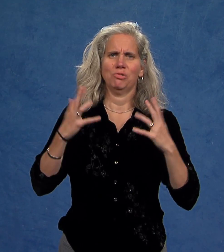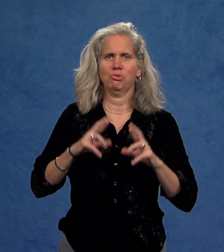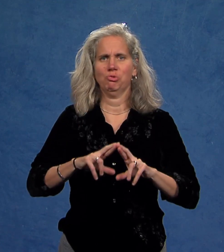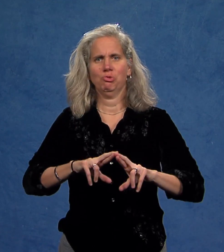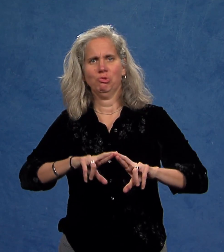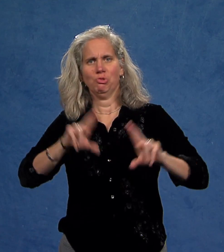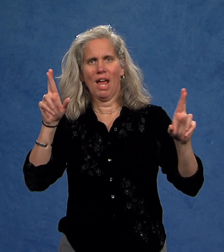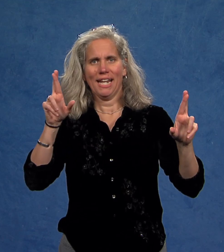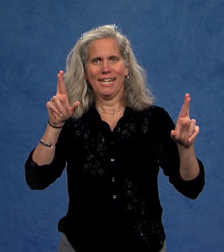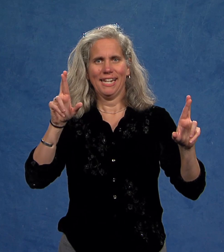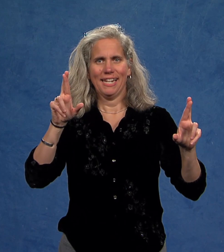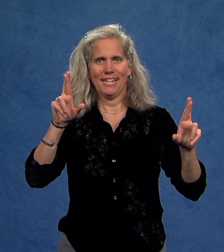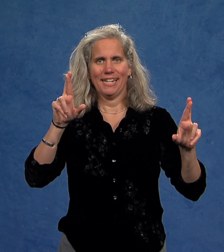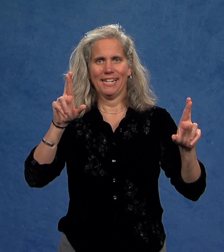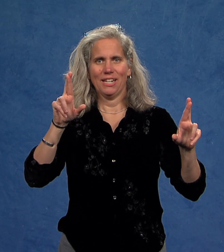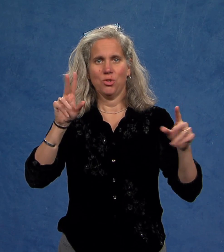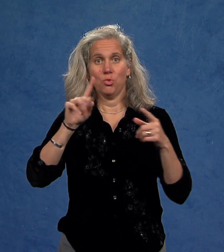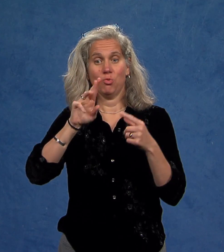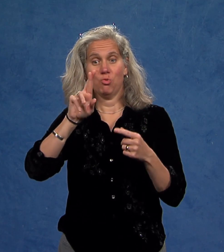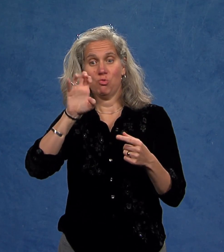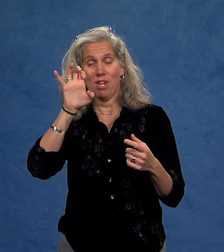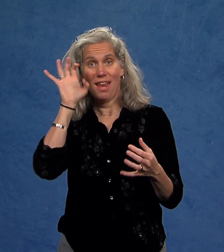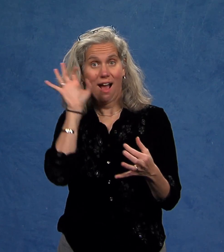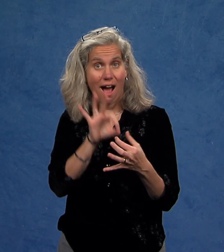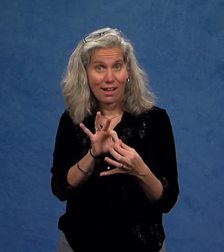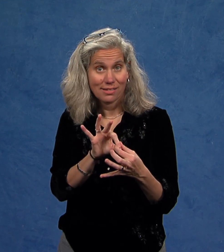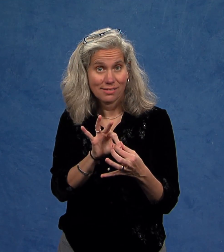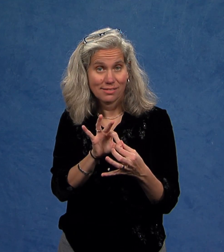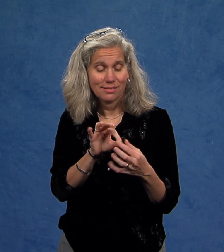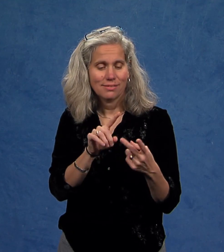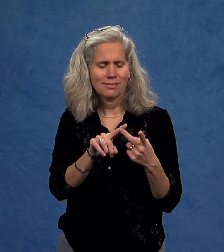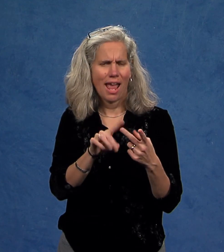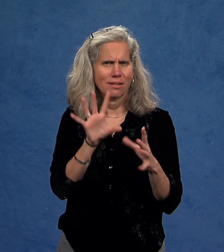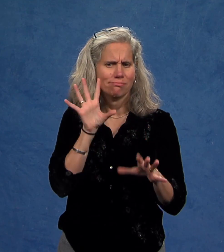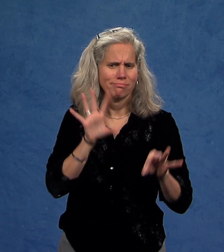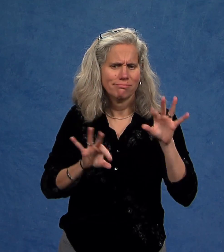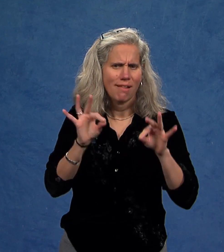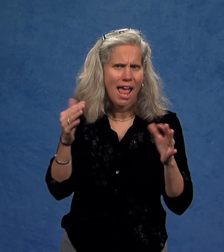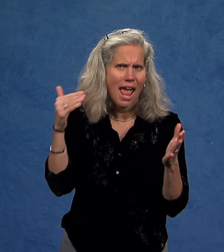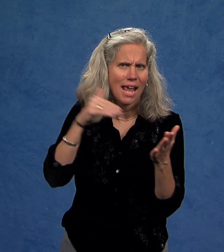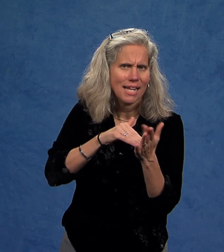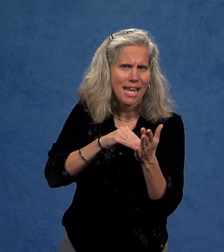ready to reconnect and discover anew